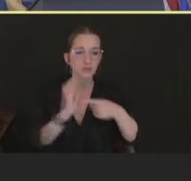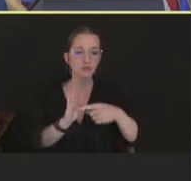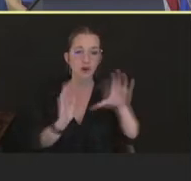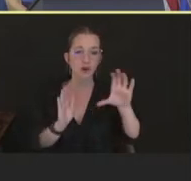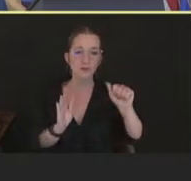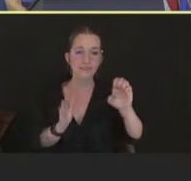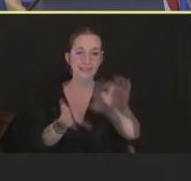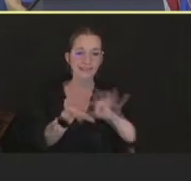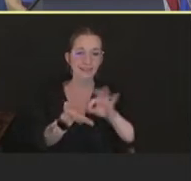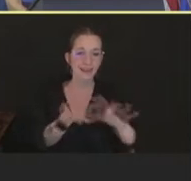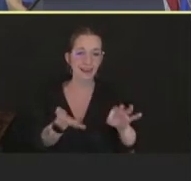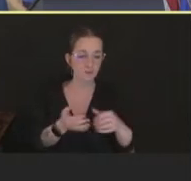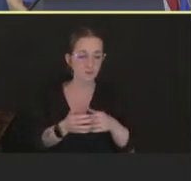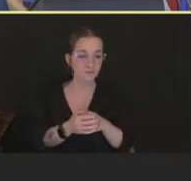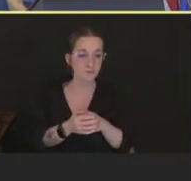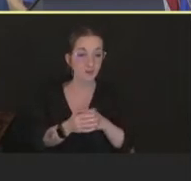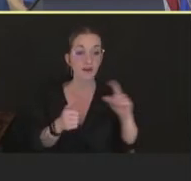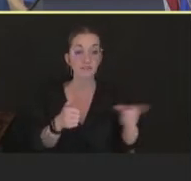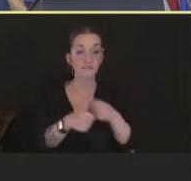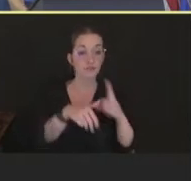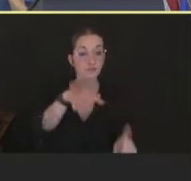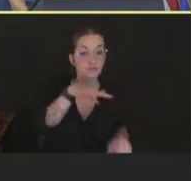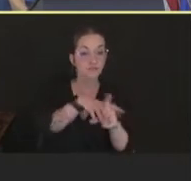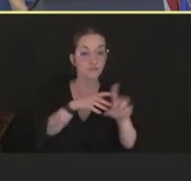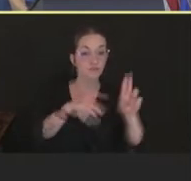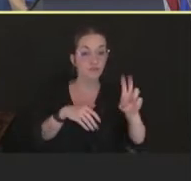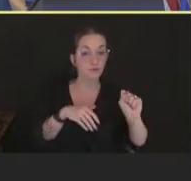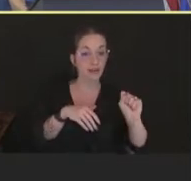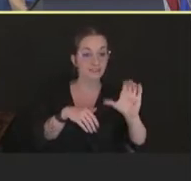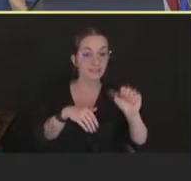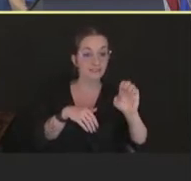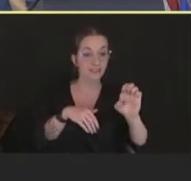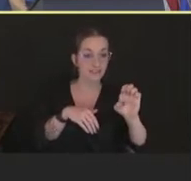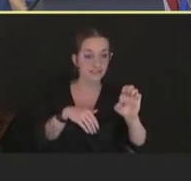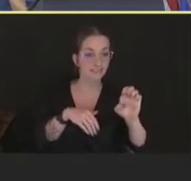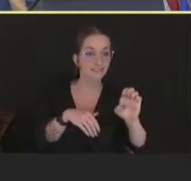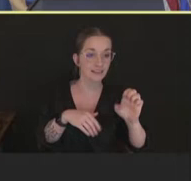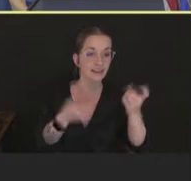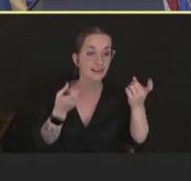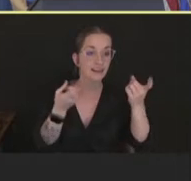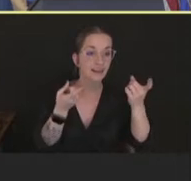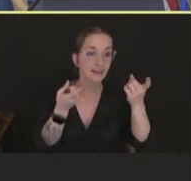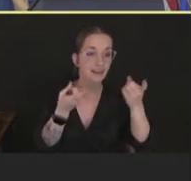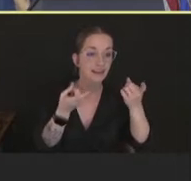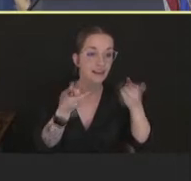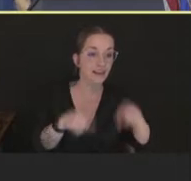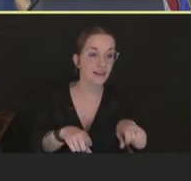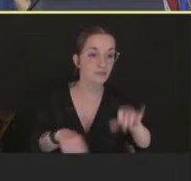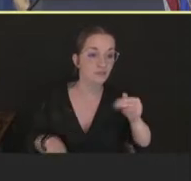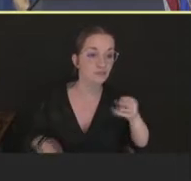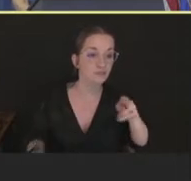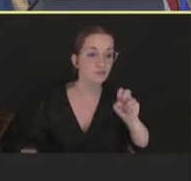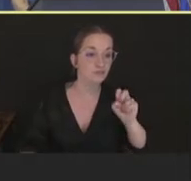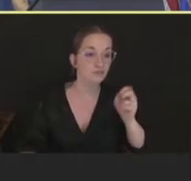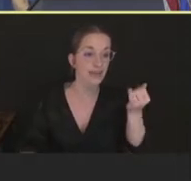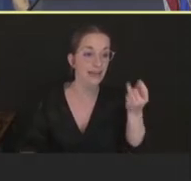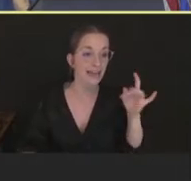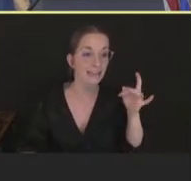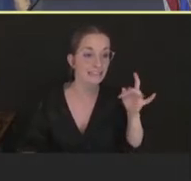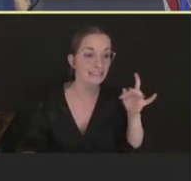U.S. case identified May 18th, the first dose of vaccine delivered to New York City on May 22nd,